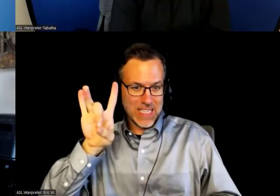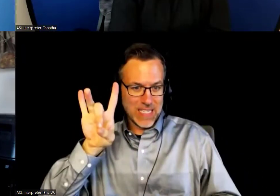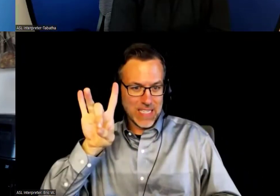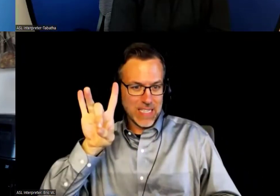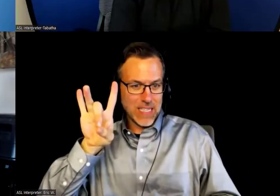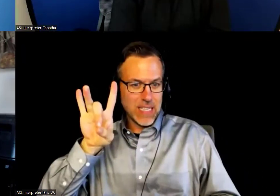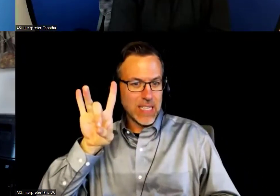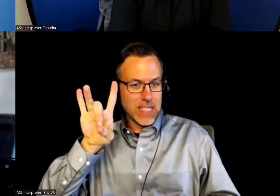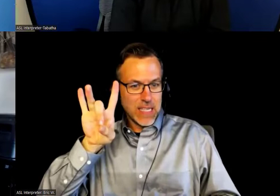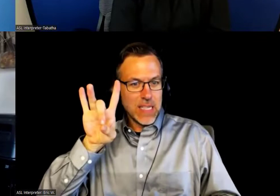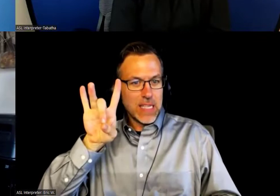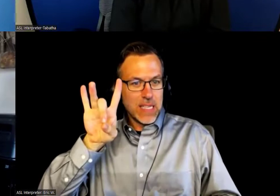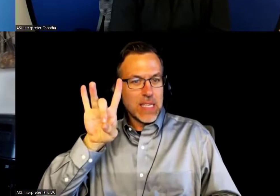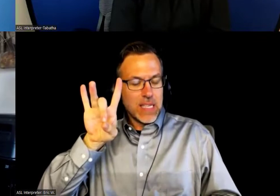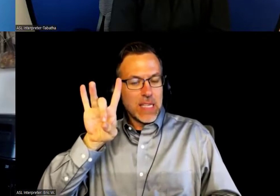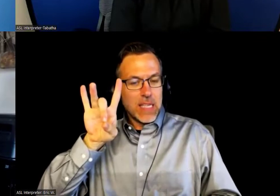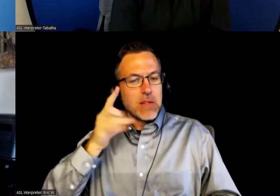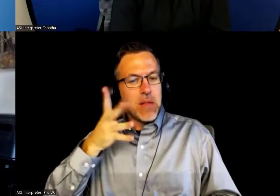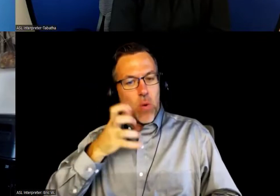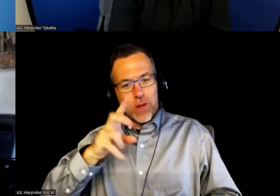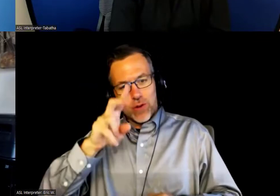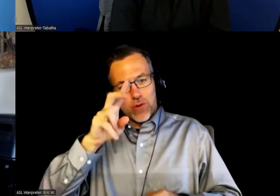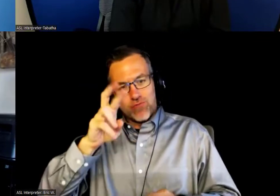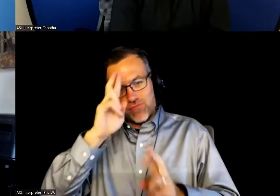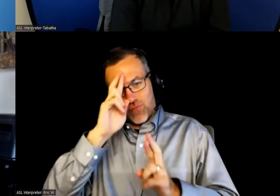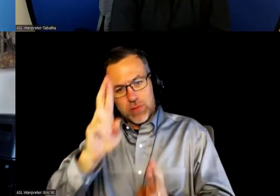I wanted to be cognizant of time,